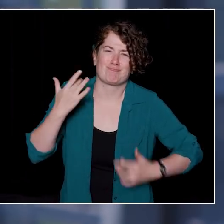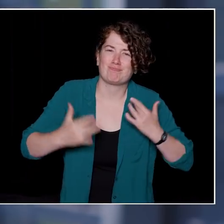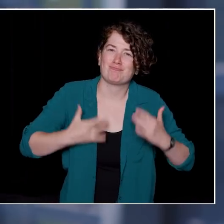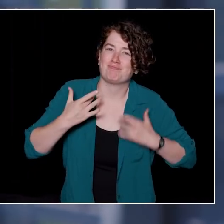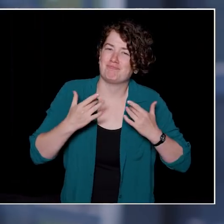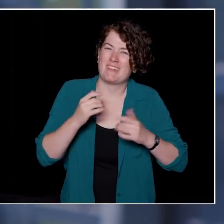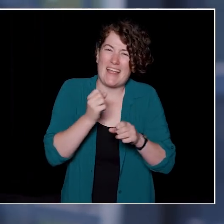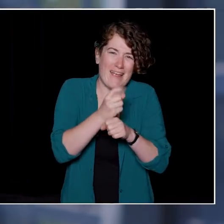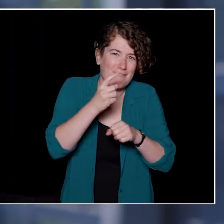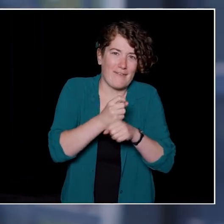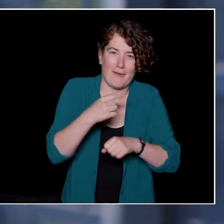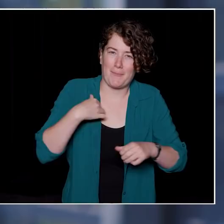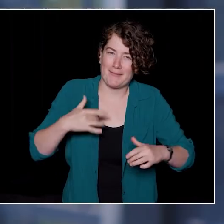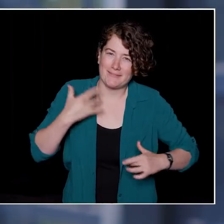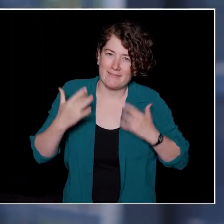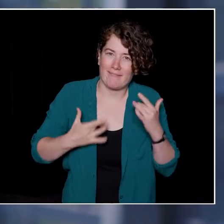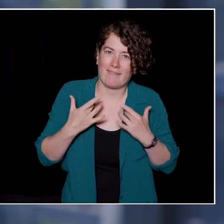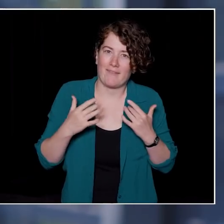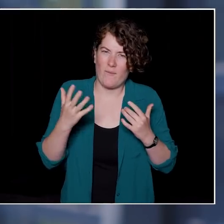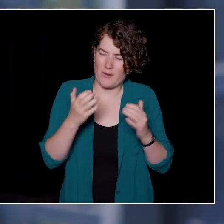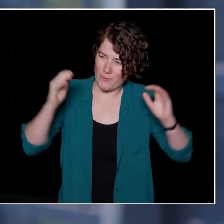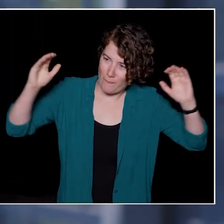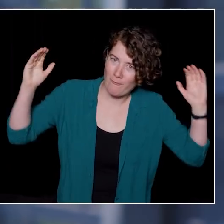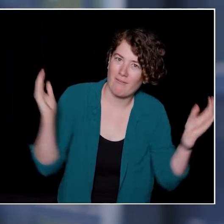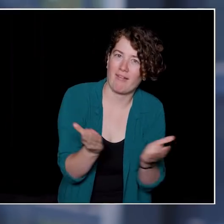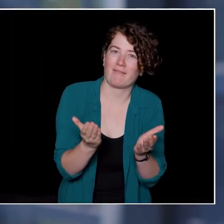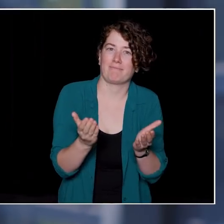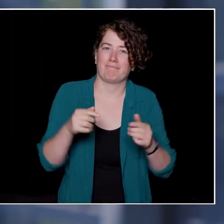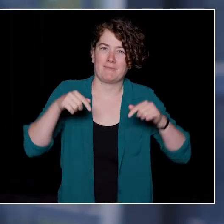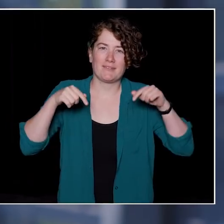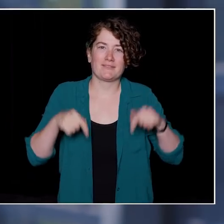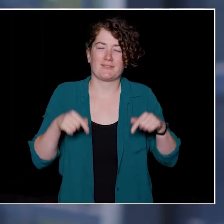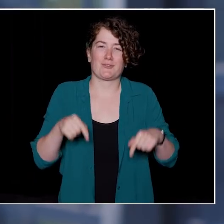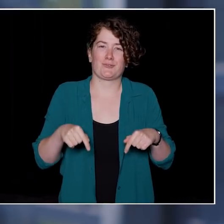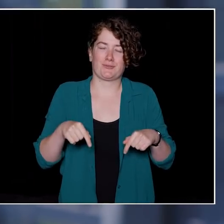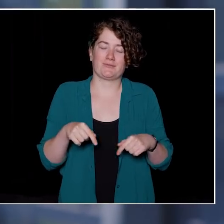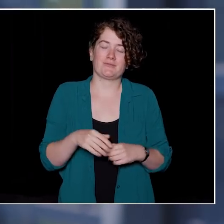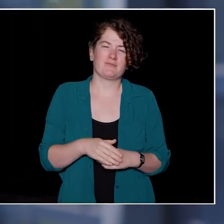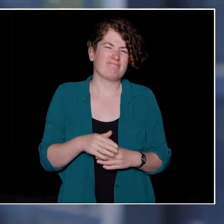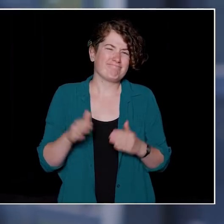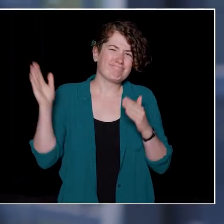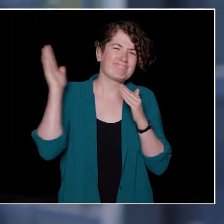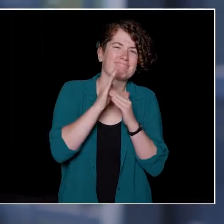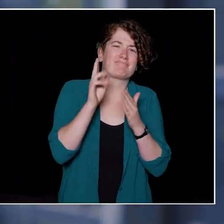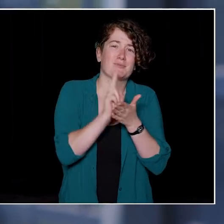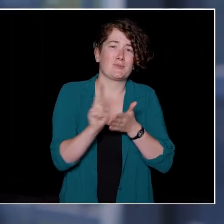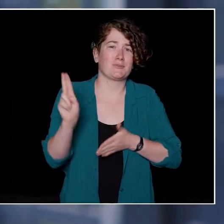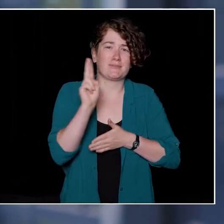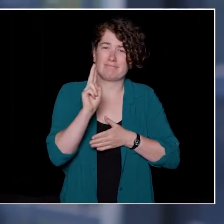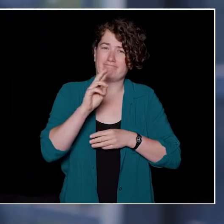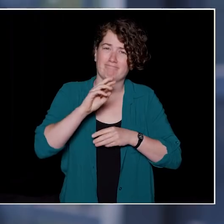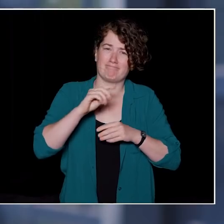to the University of British Columbia. You're at one of the best universities in the world and you deserve to be here.